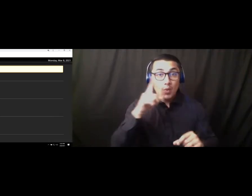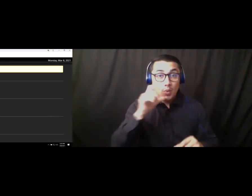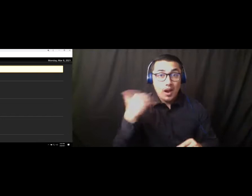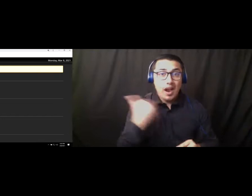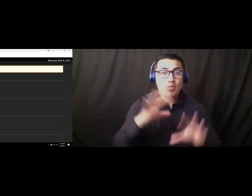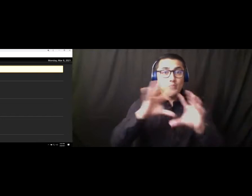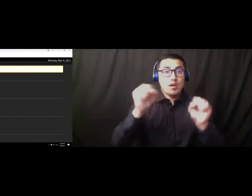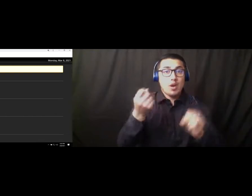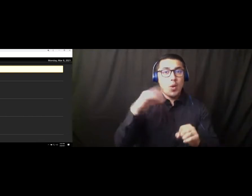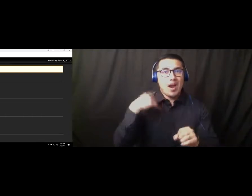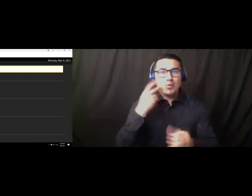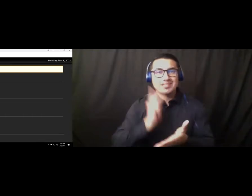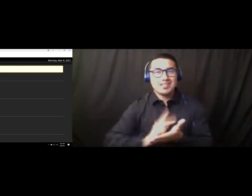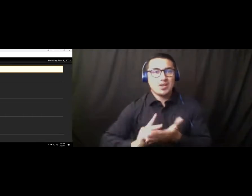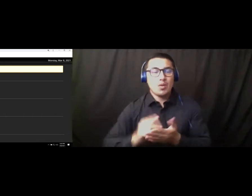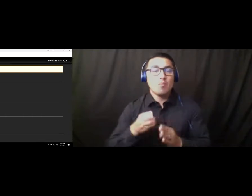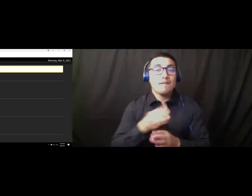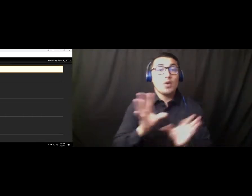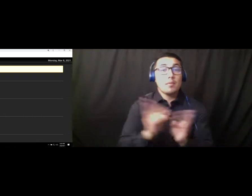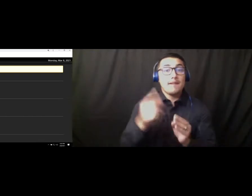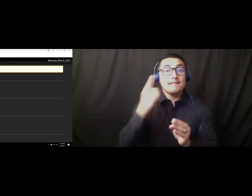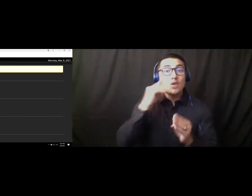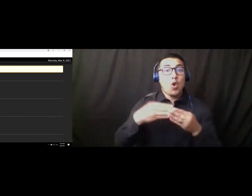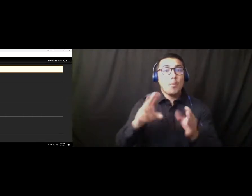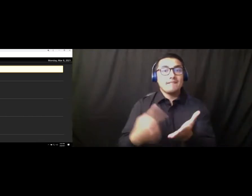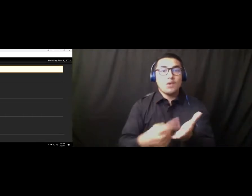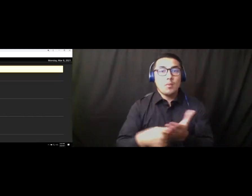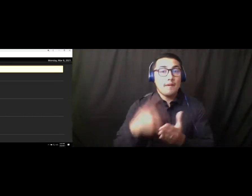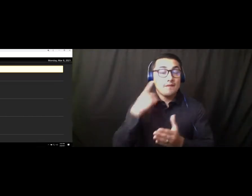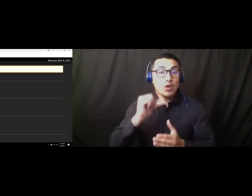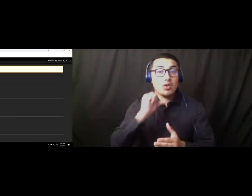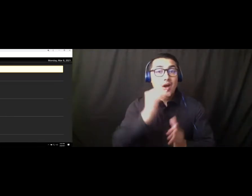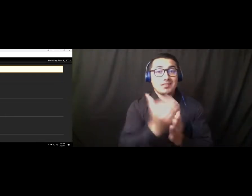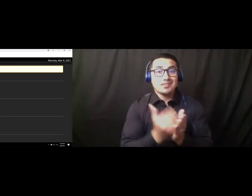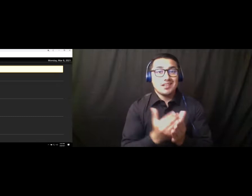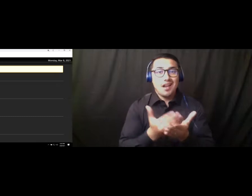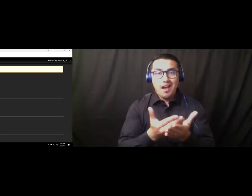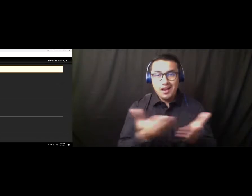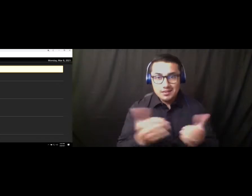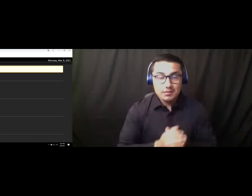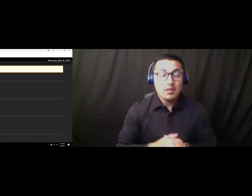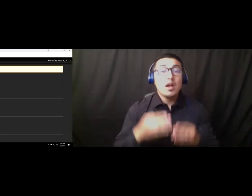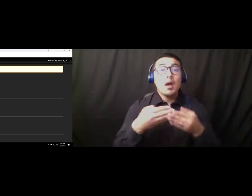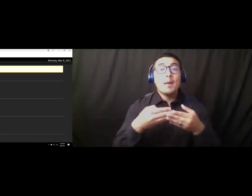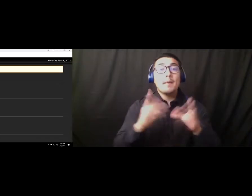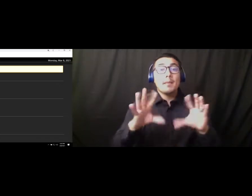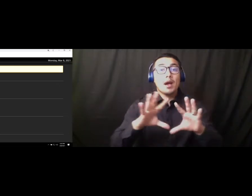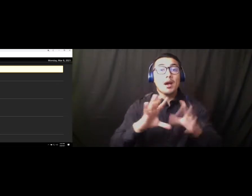prior to the point in the meeting for Open Forum on Non-Agenda Items. Public comment cards are available at the information table at the rear of the